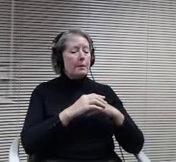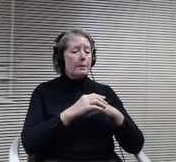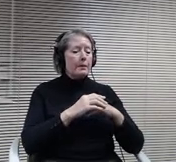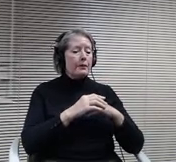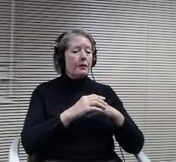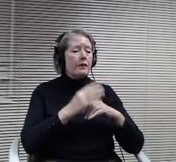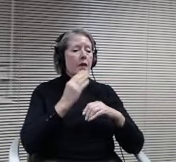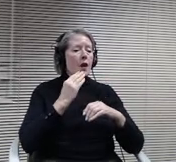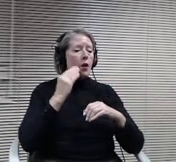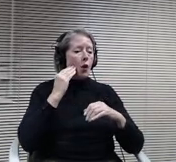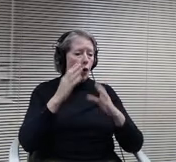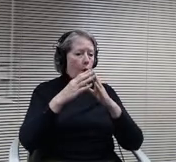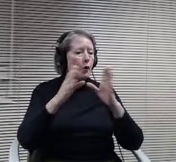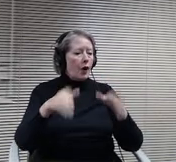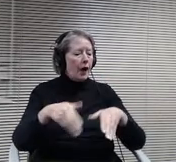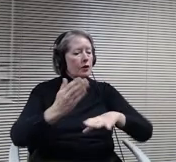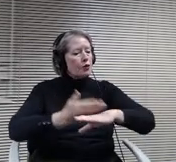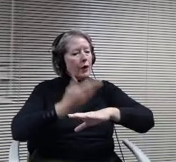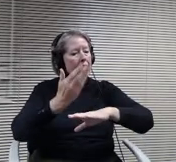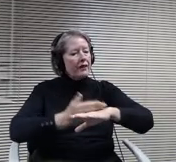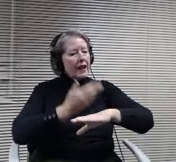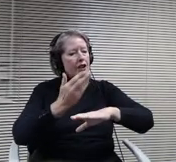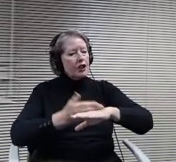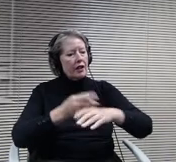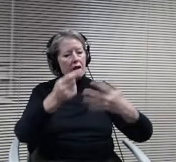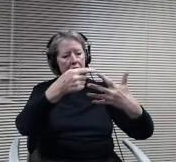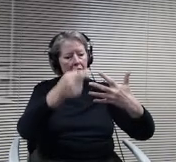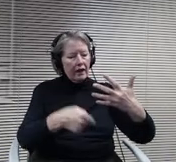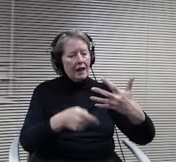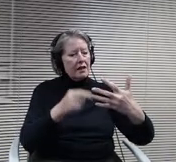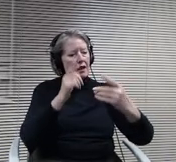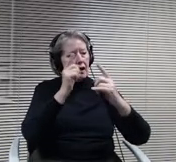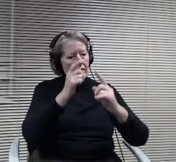objectives that we have within this program and how this space